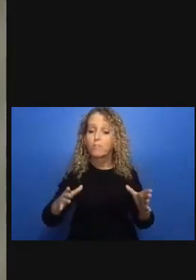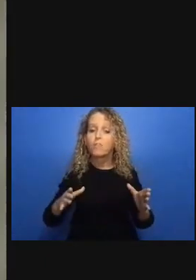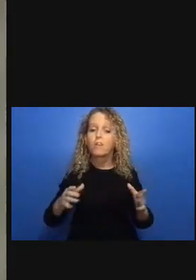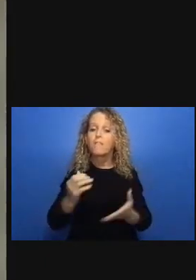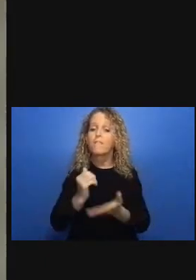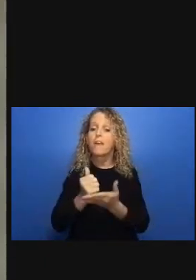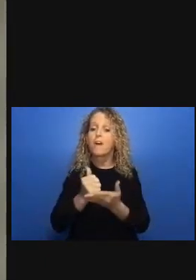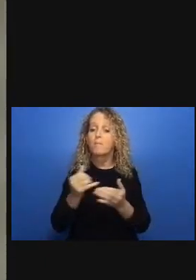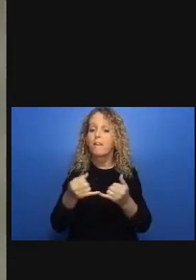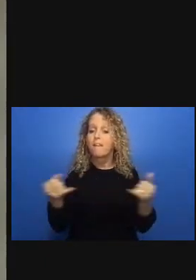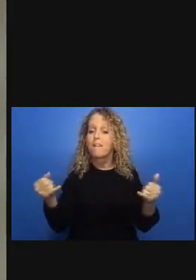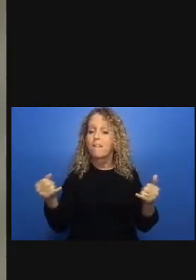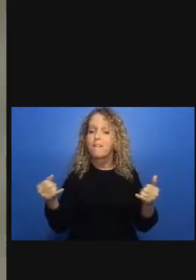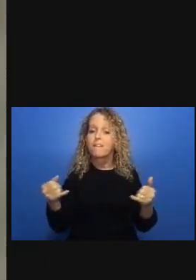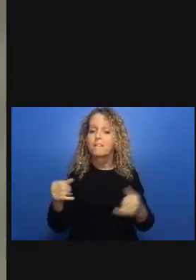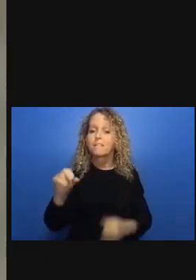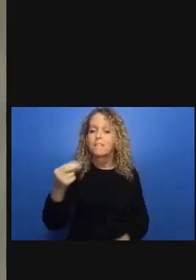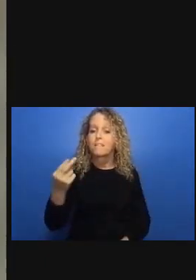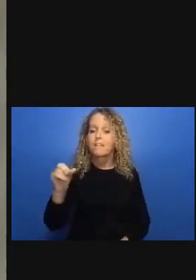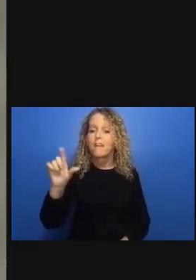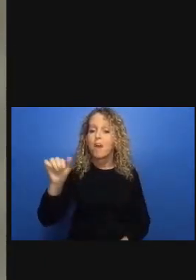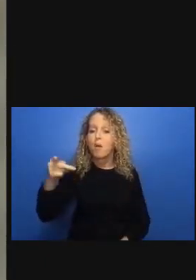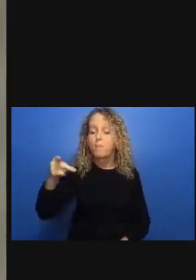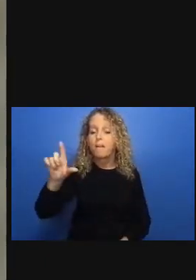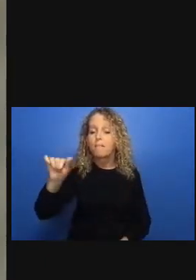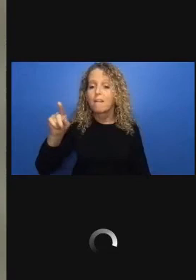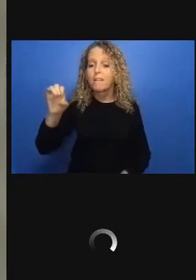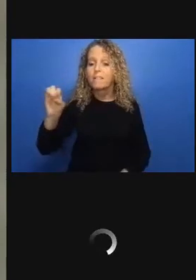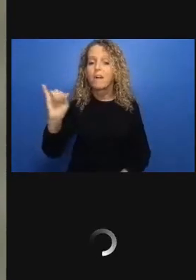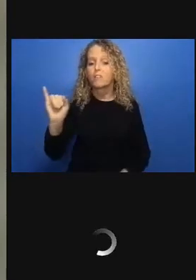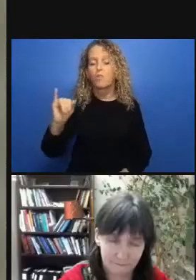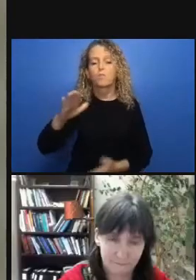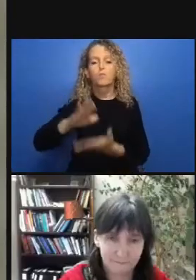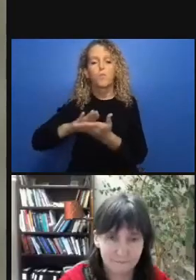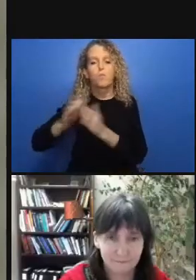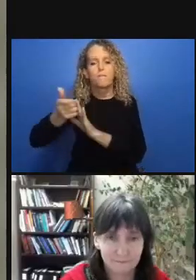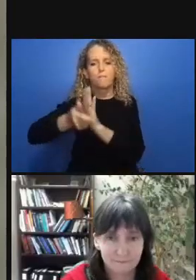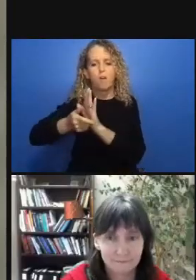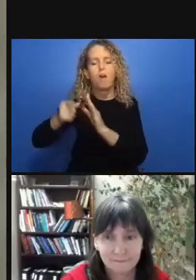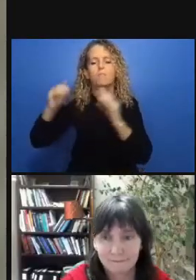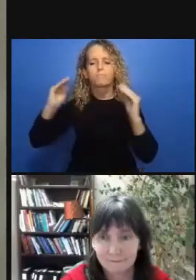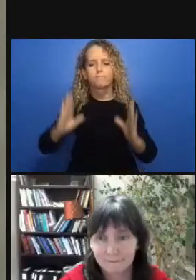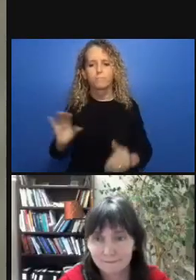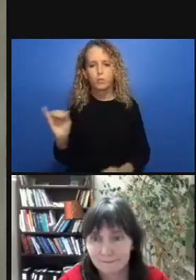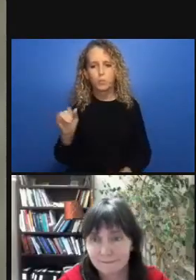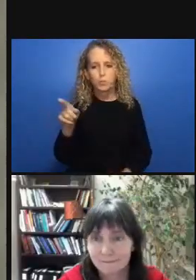health and social crises which endangers lives and further stigmatizes racialized people and those